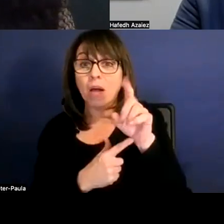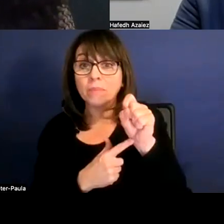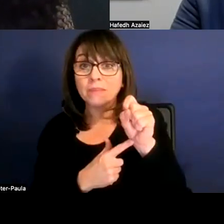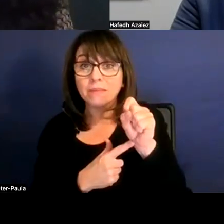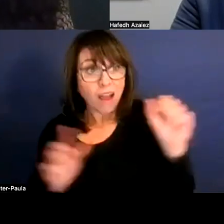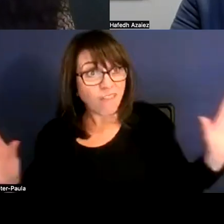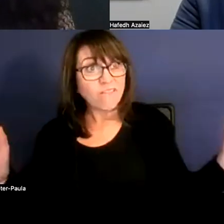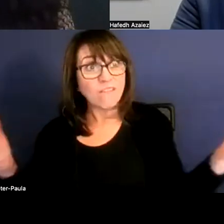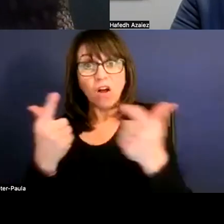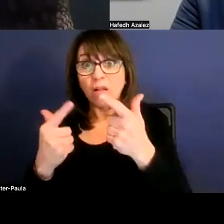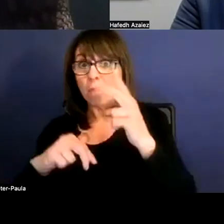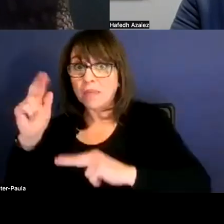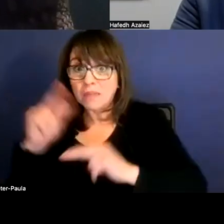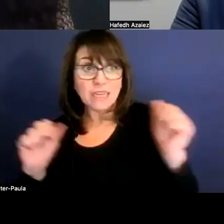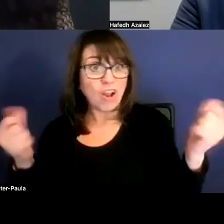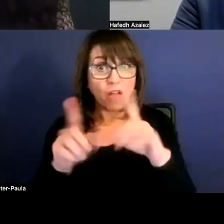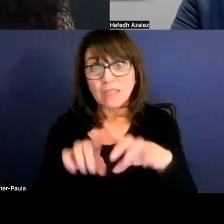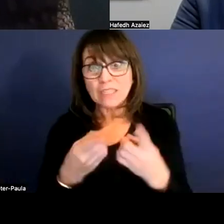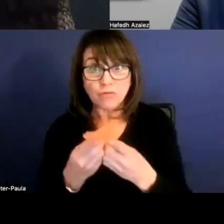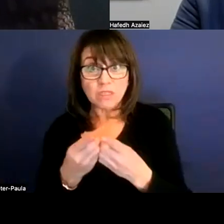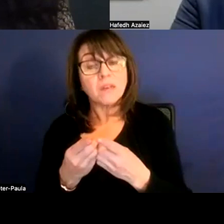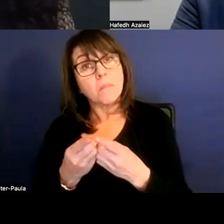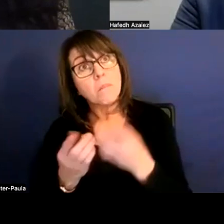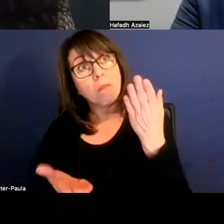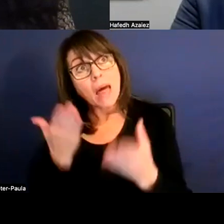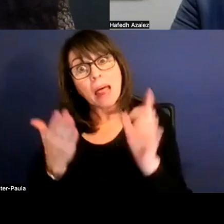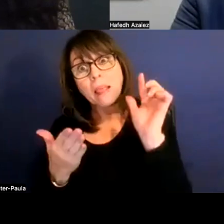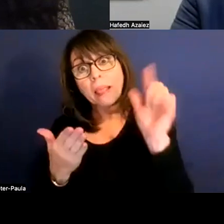in every building. But that is a potential cost savings to the M&O budget.